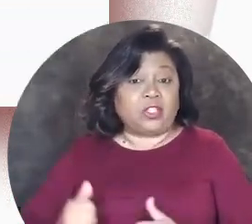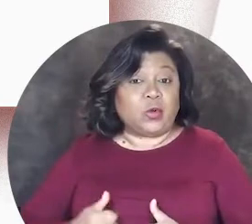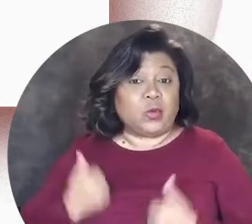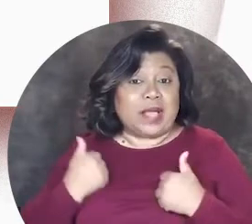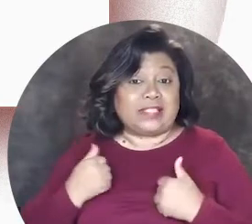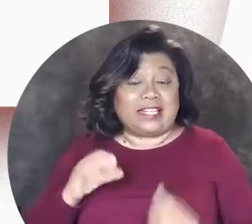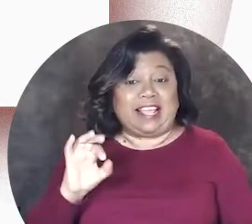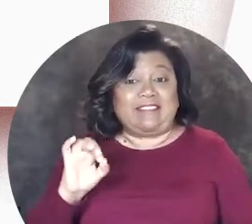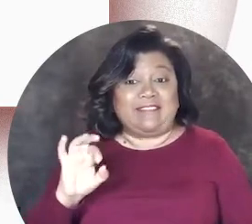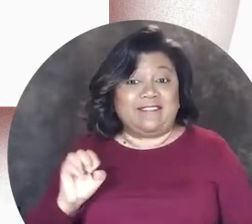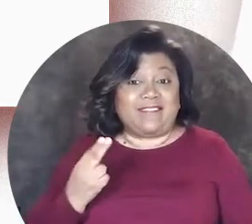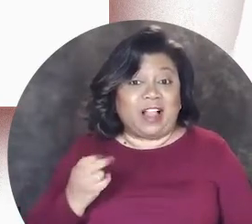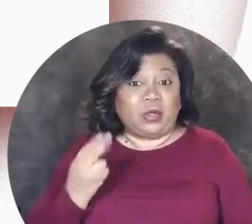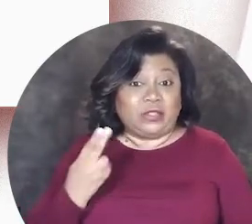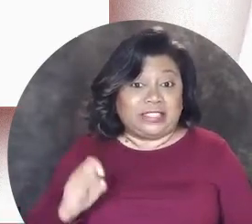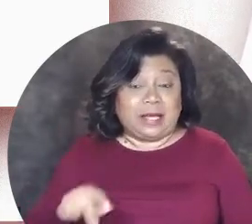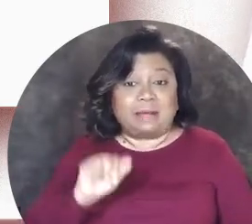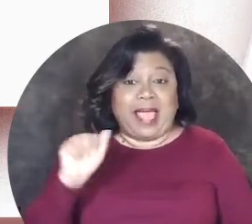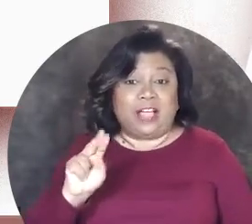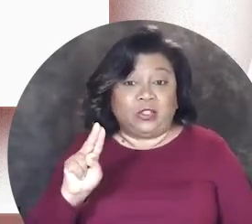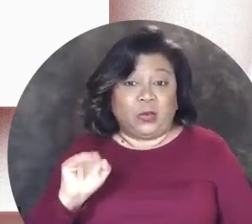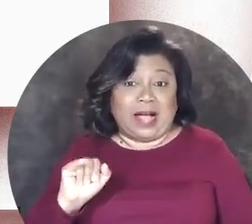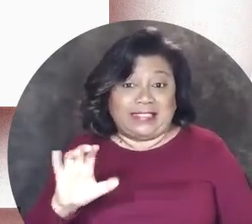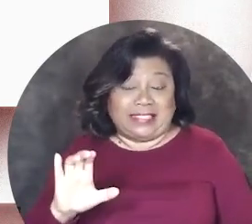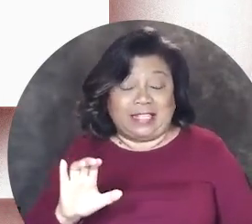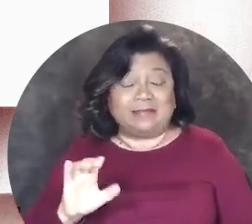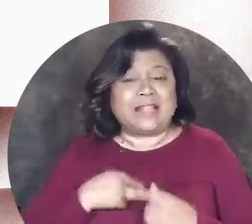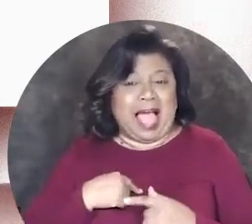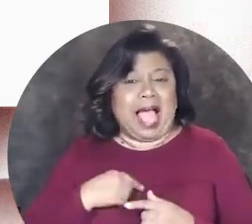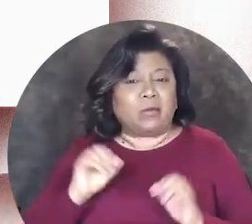3Arts Residency Fellowships at UIC (University of Illinois at Chicago)